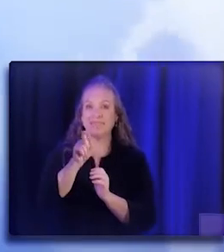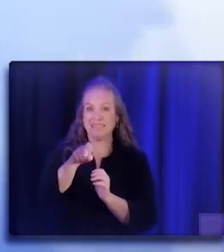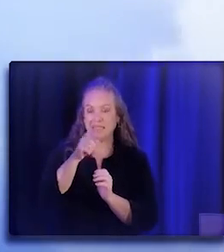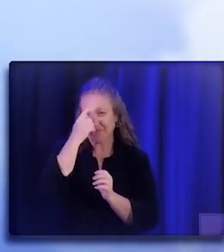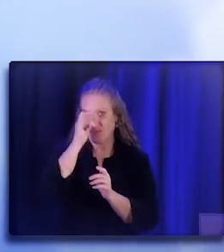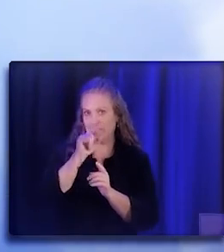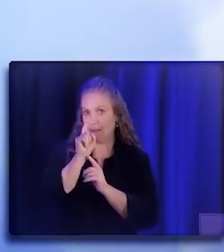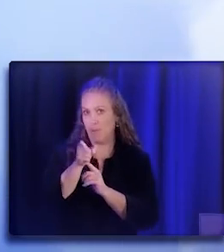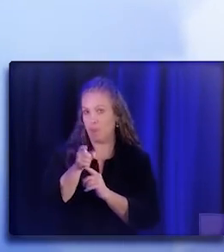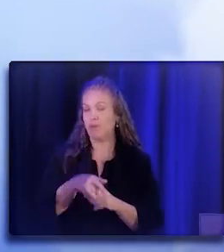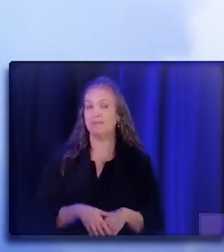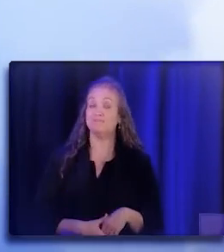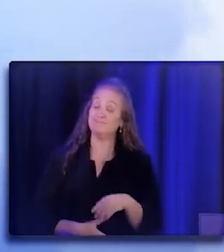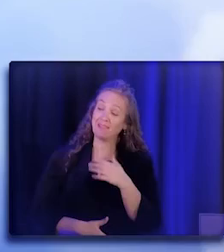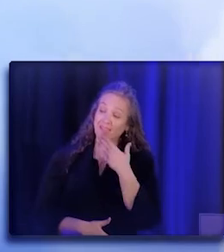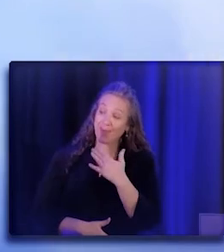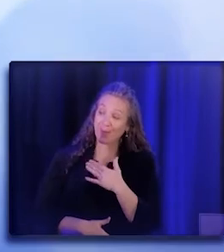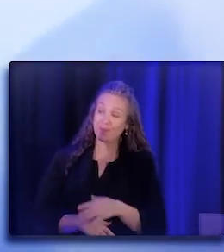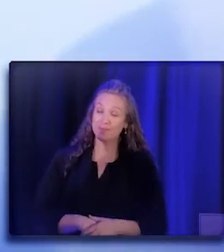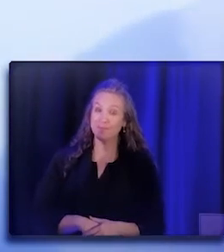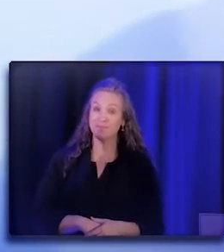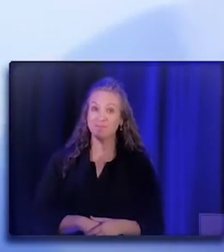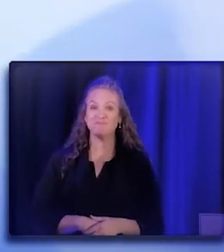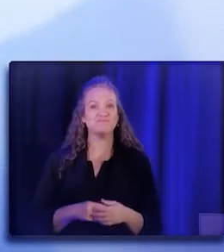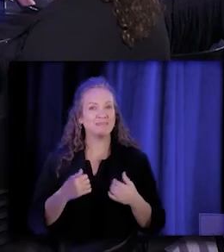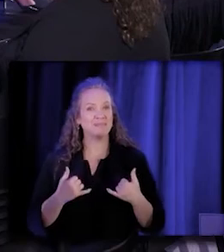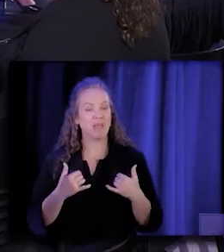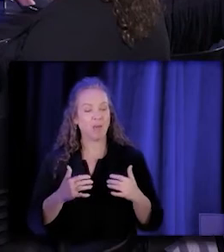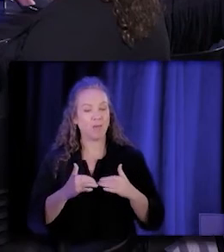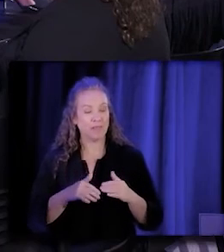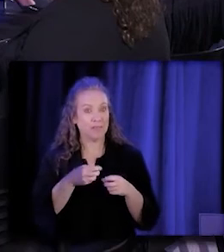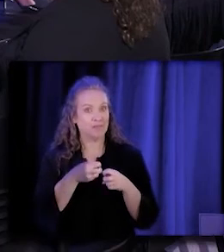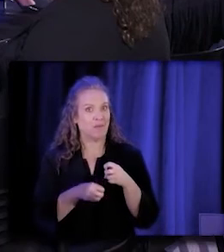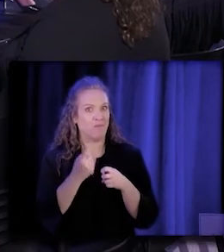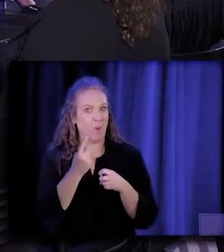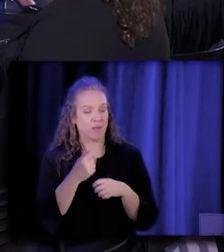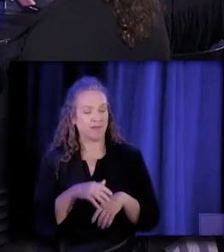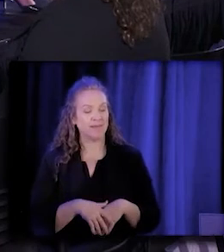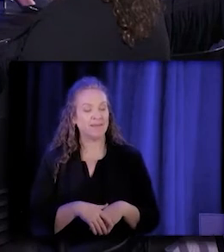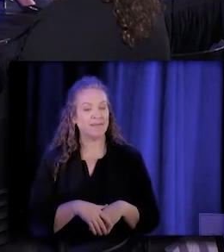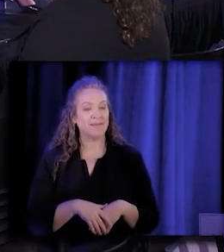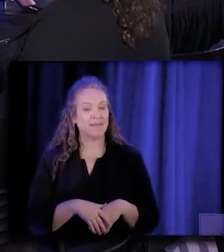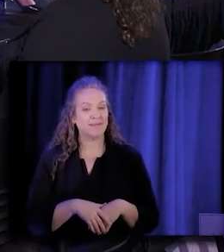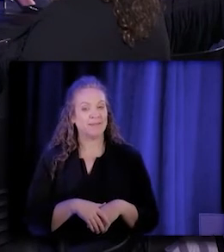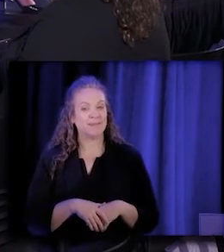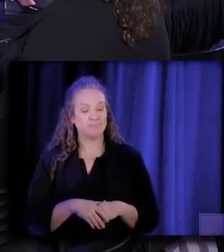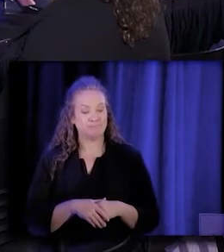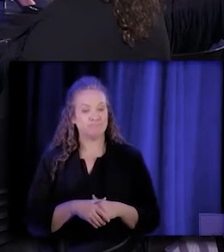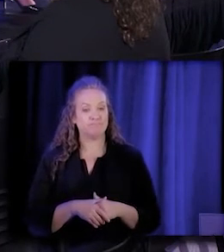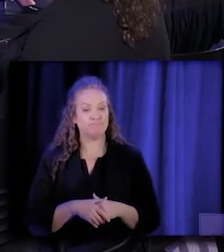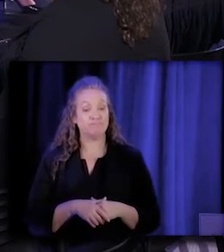Great, thank you. Okay, so this is a tough one. How do we optimize this workforce